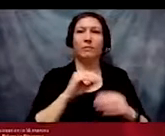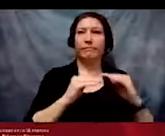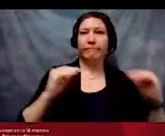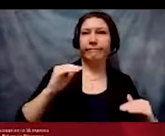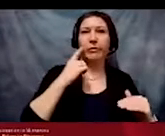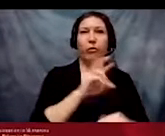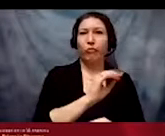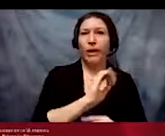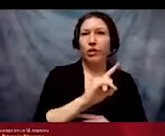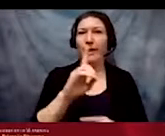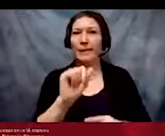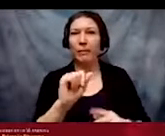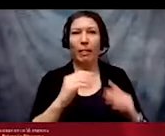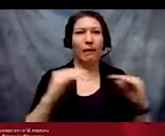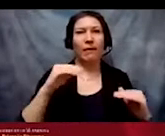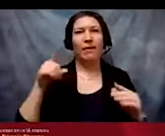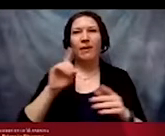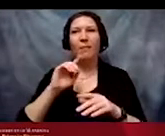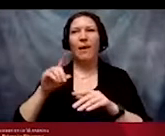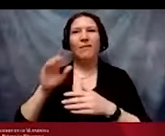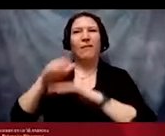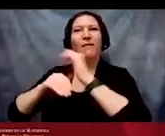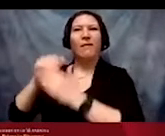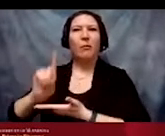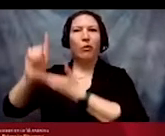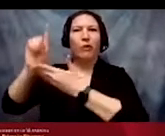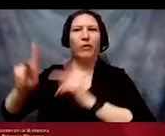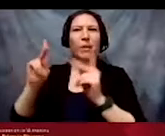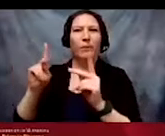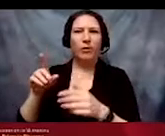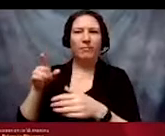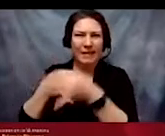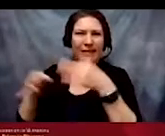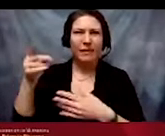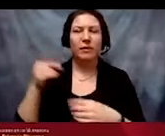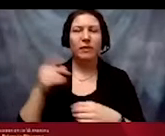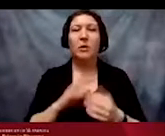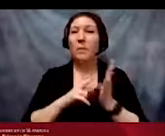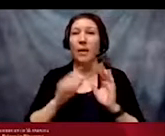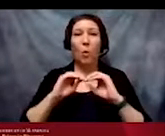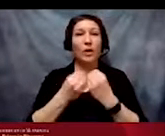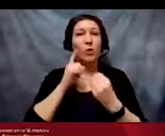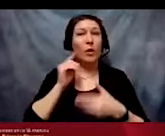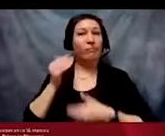This means that organizations decide to move at the pace of the people with